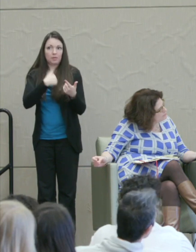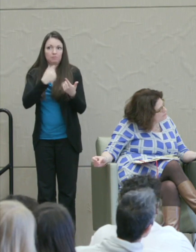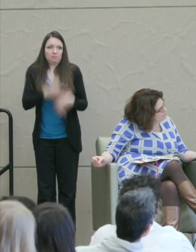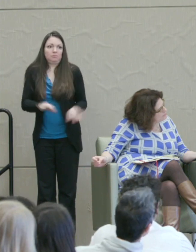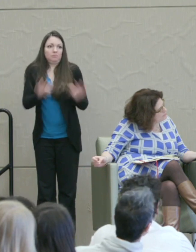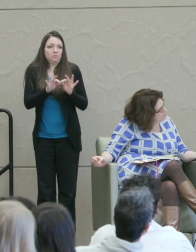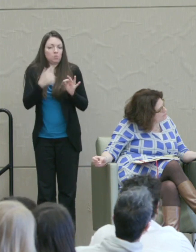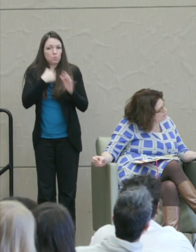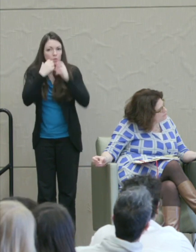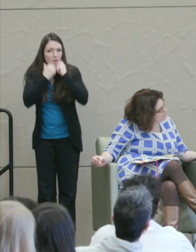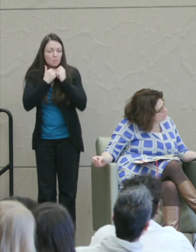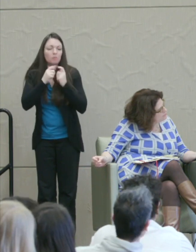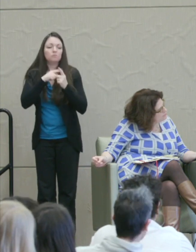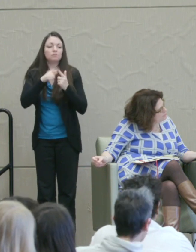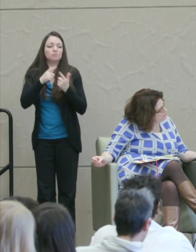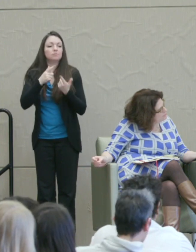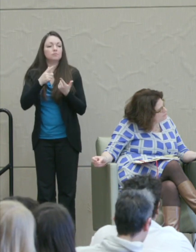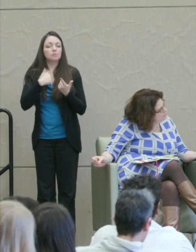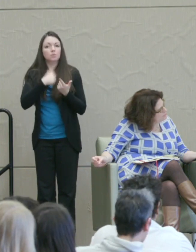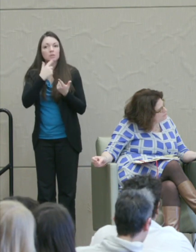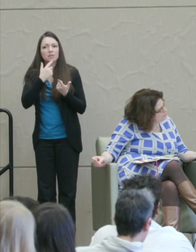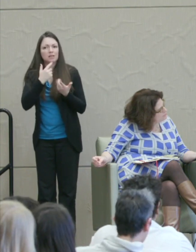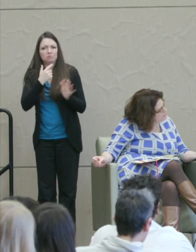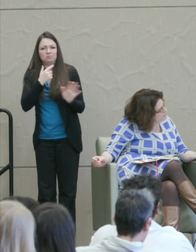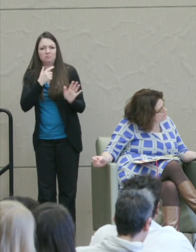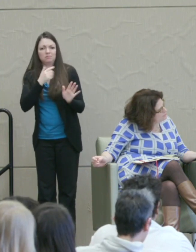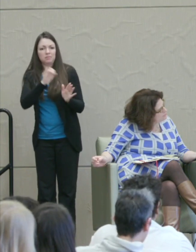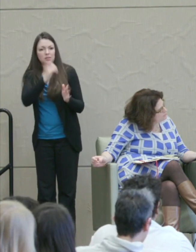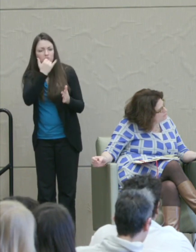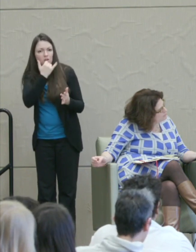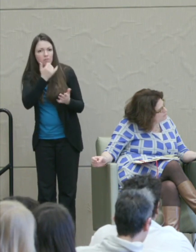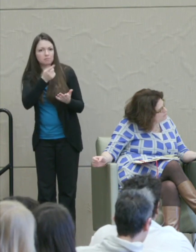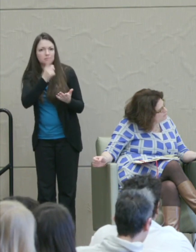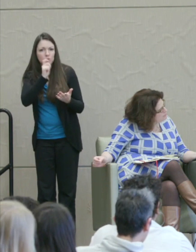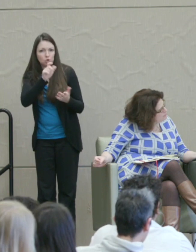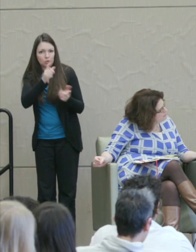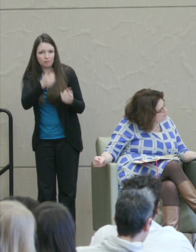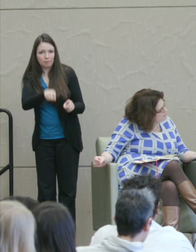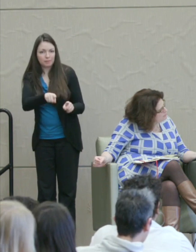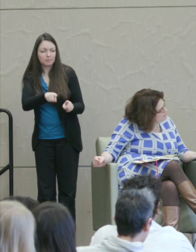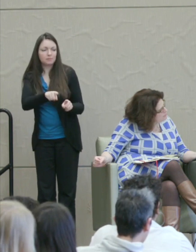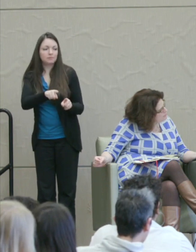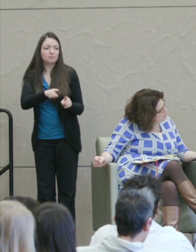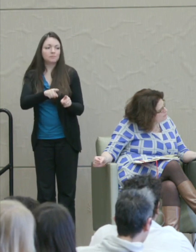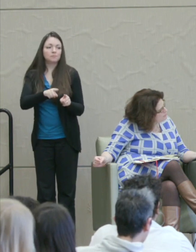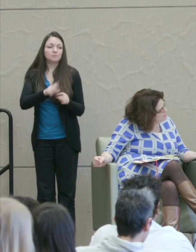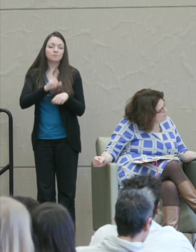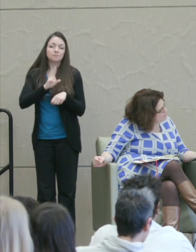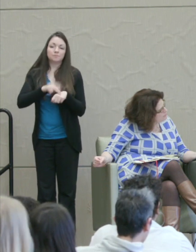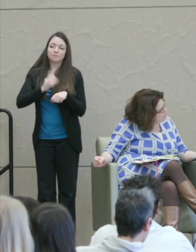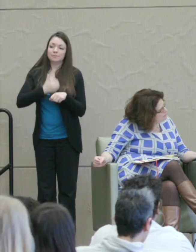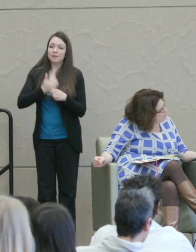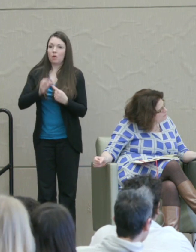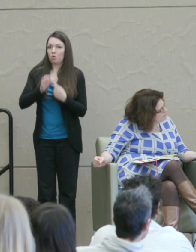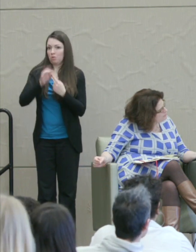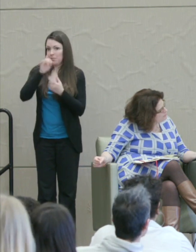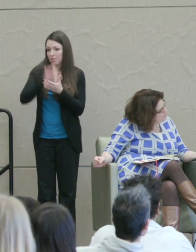And we say, "That's wrong. That shouldn't have happened." Now of course our particular beliefs might be wrong.